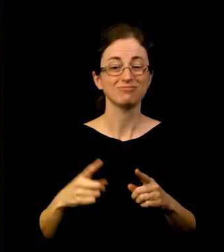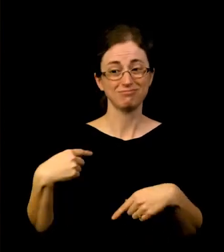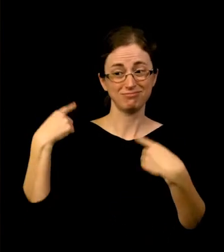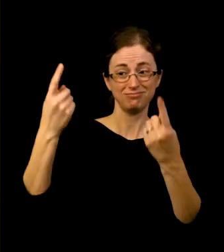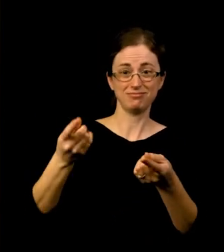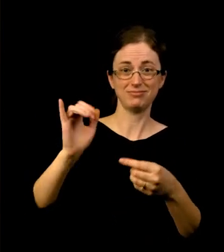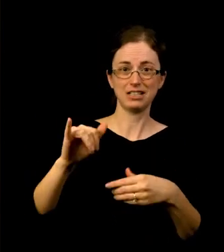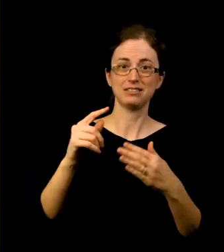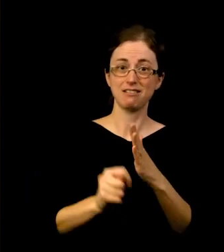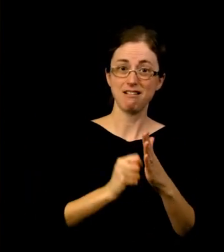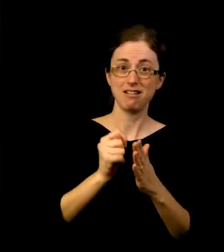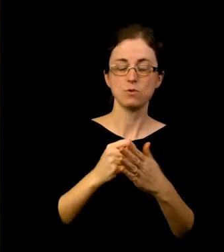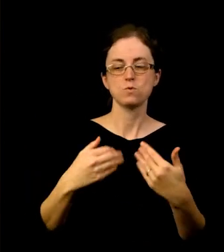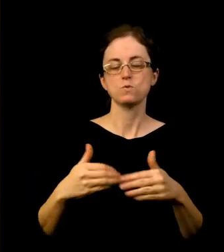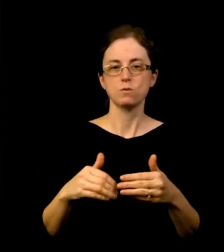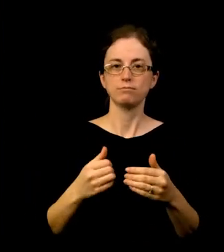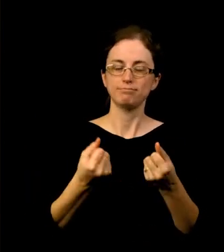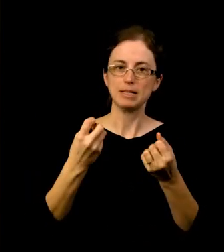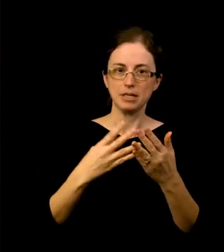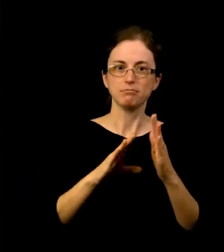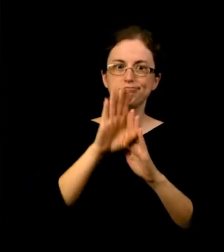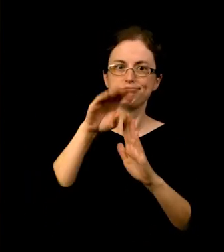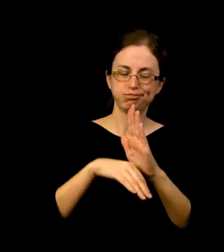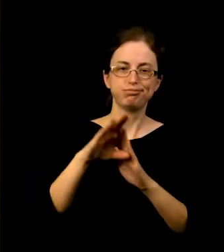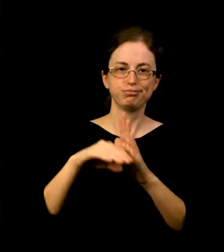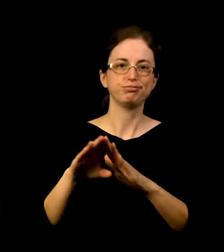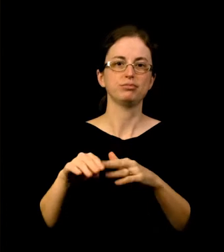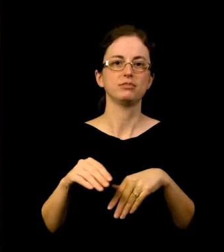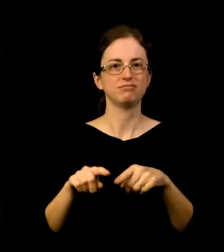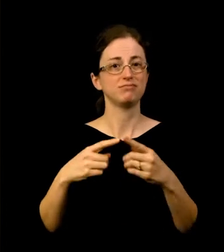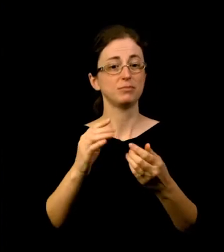all, the Museum and Film Center have shown incredible resilience.